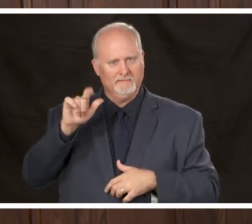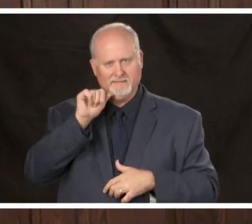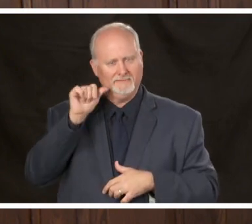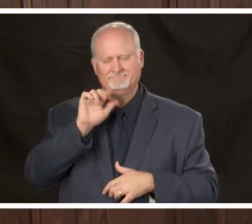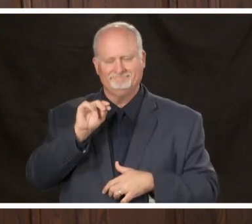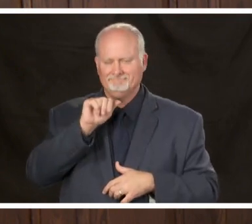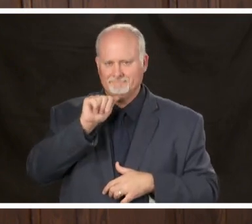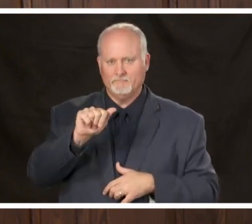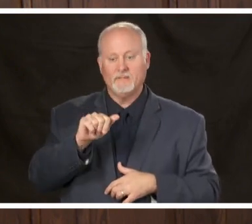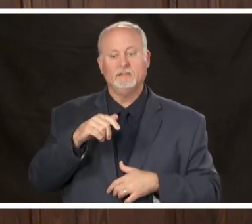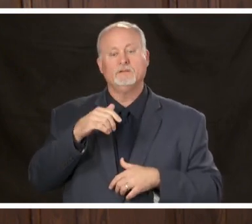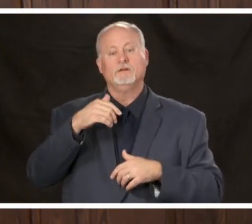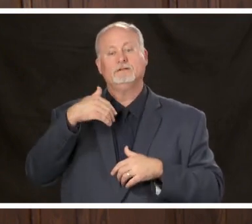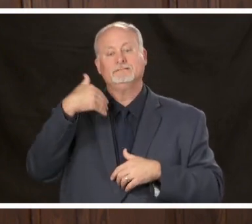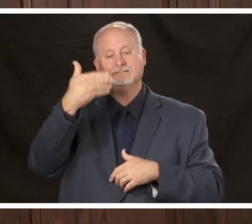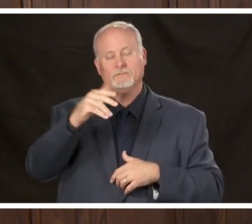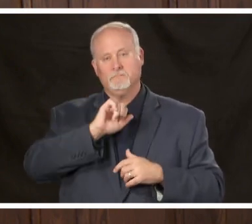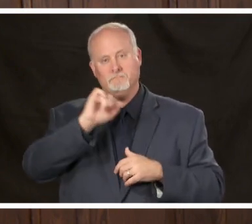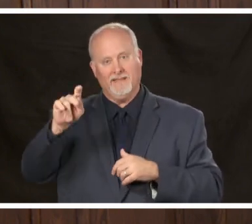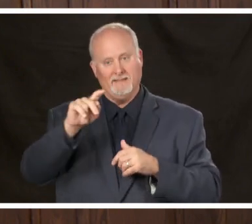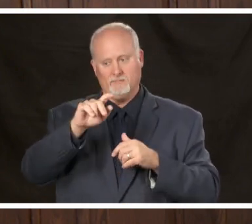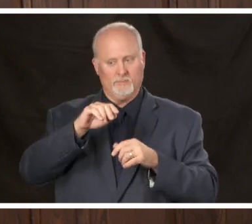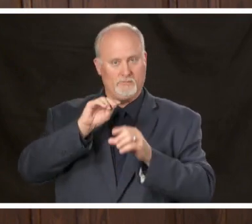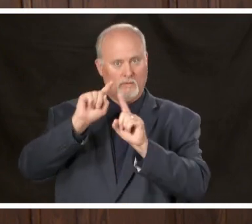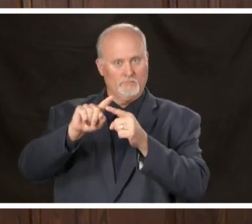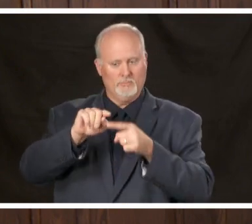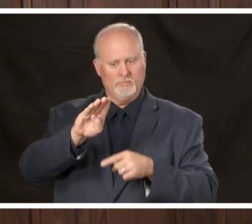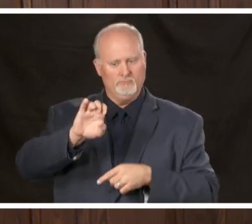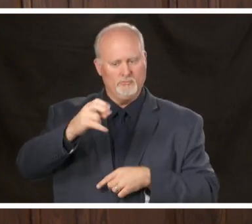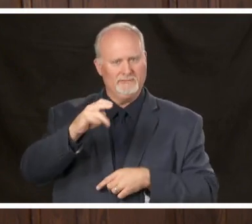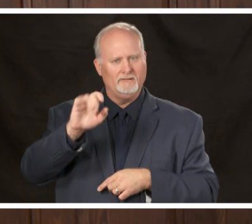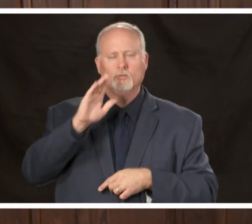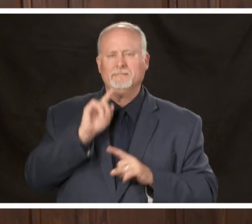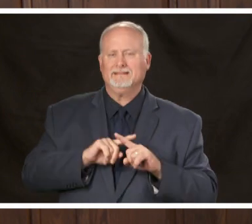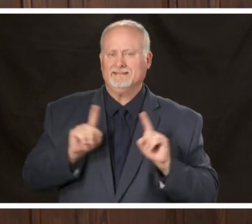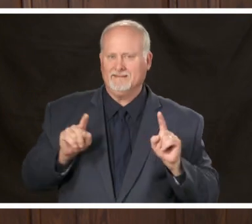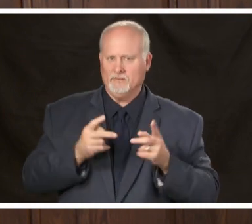Bush Hills later on that will be in a different location and so no we're not